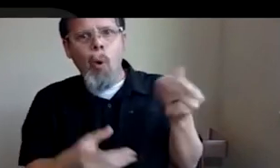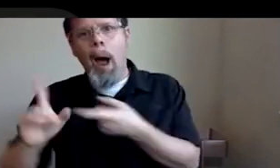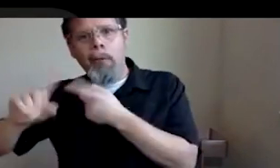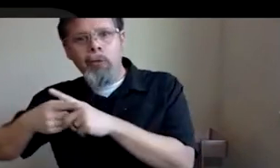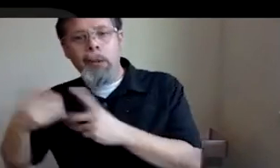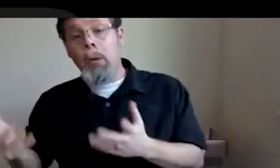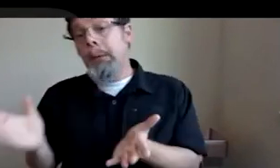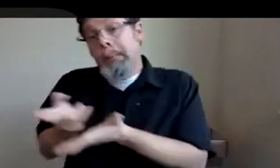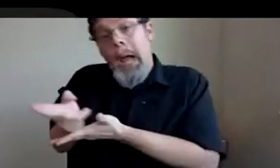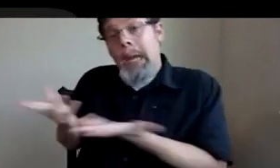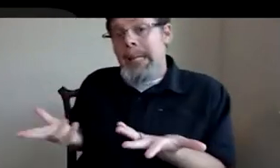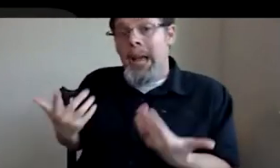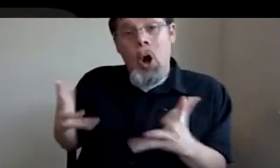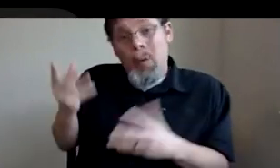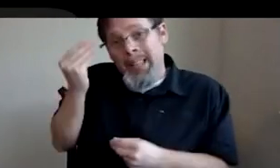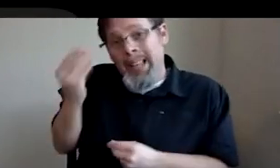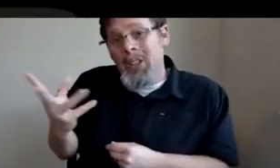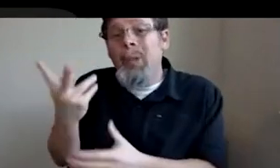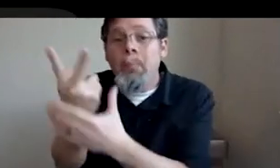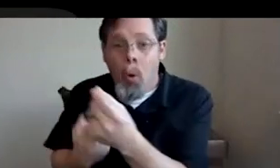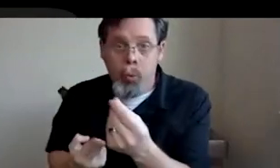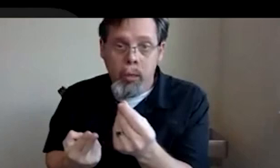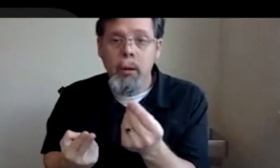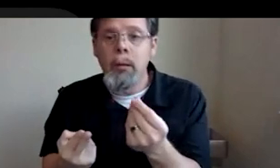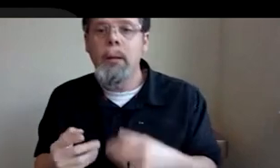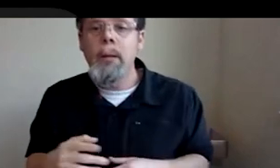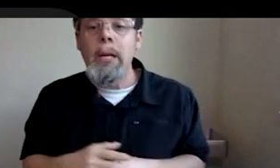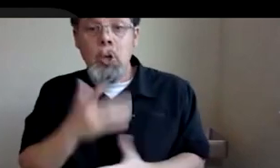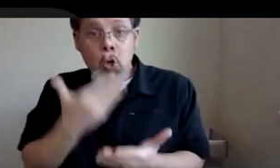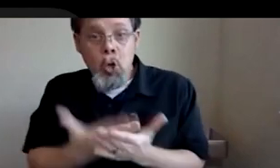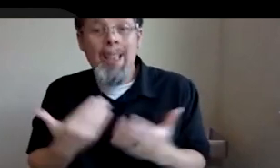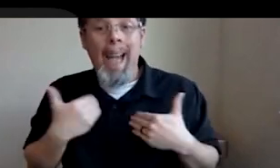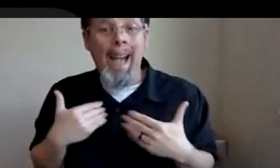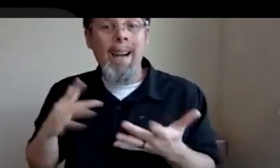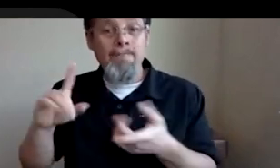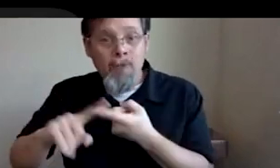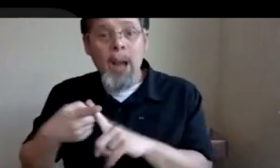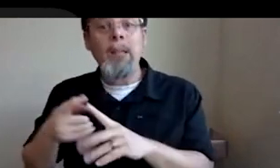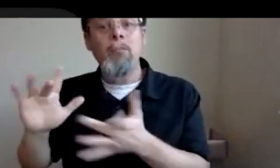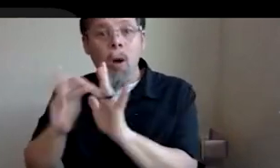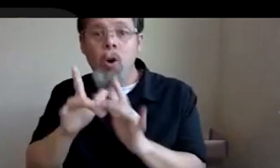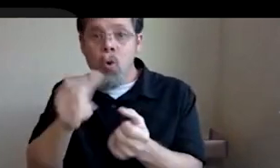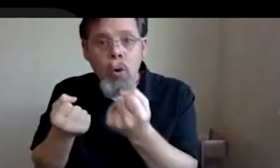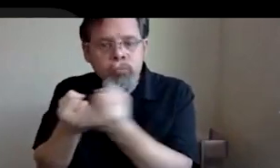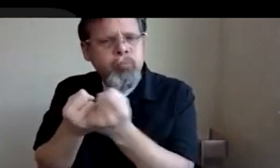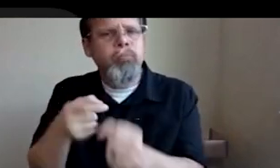you it's both. It is good to have a network of people who will pull for you, who will vouch for you, but they will vouch for you if you're not